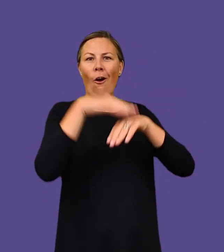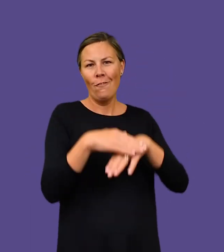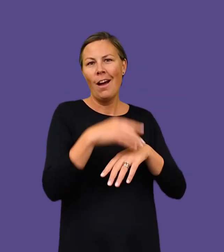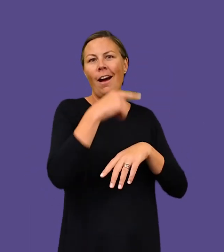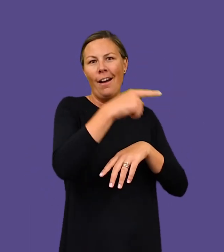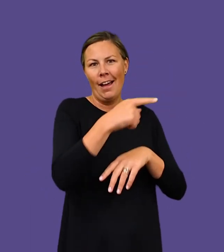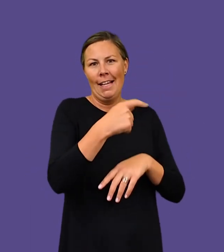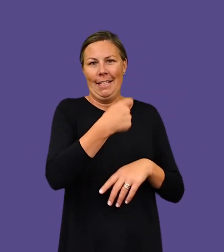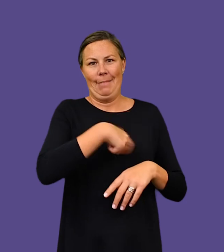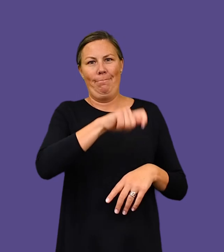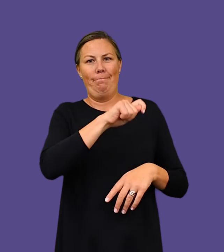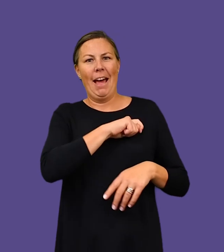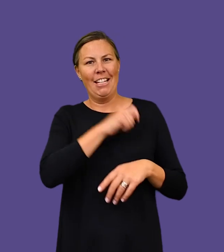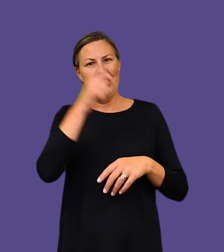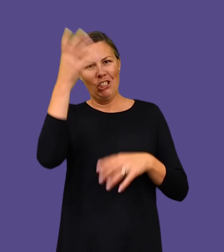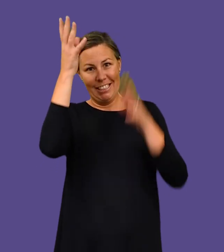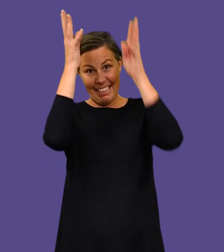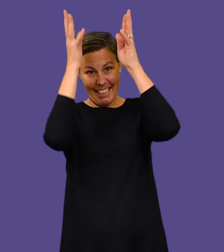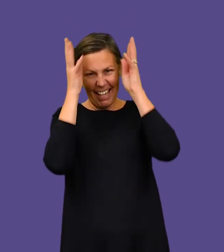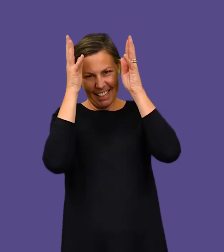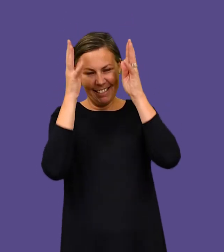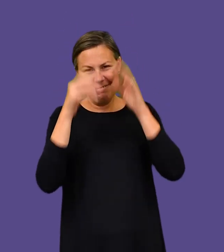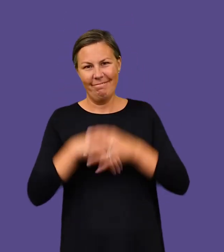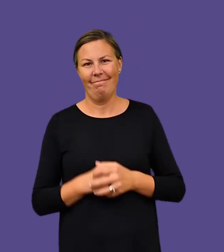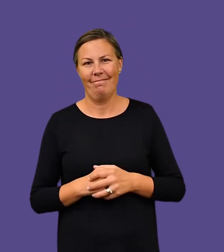a buffoon or court jester to Philip IV of Spain.